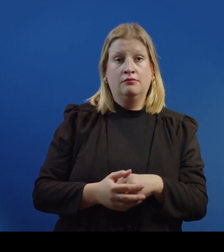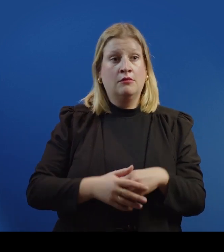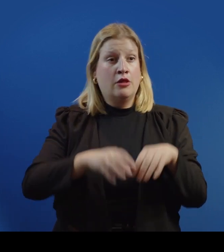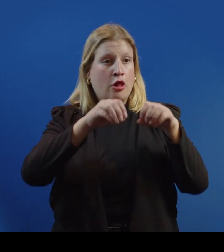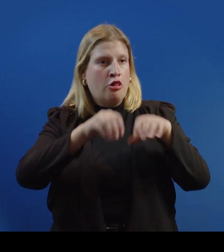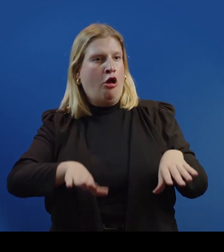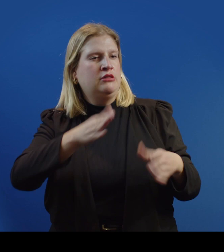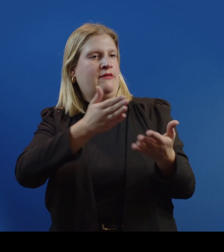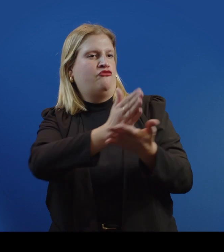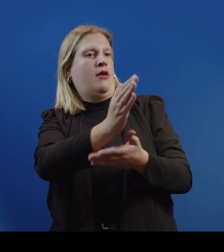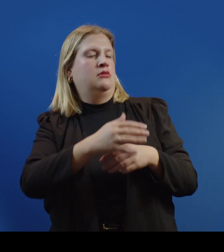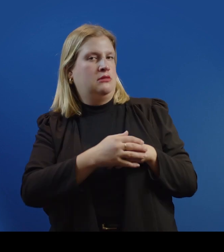[Narrator] The loss of rights.